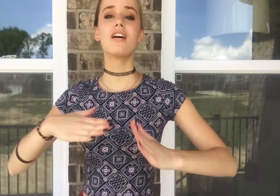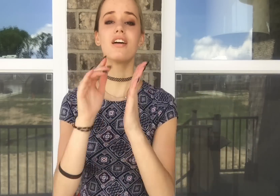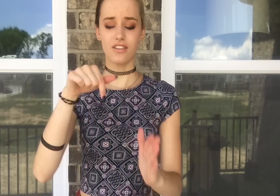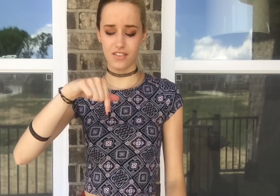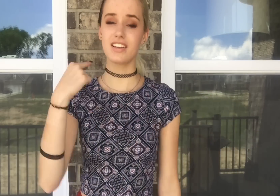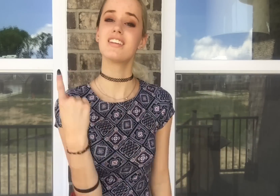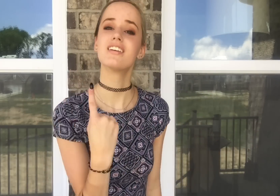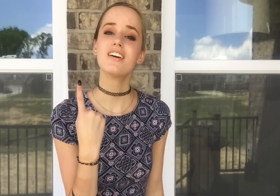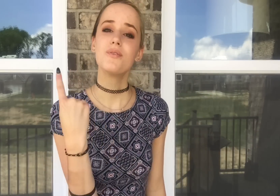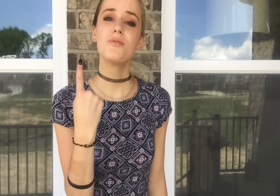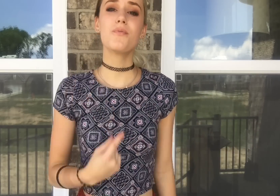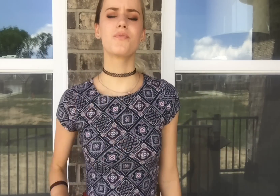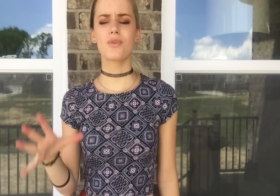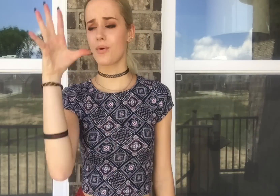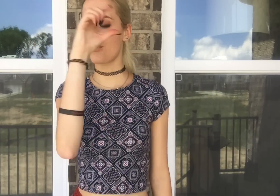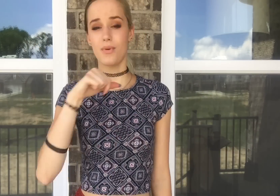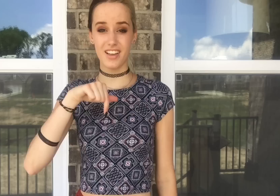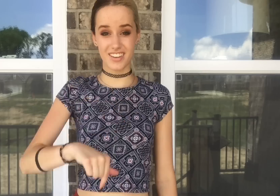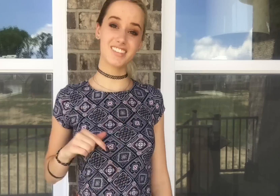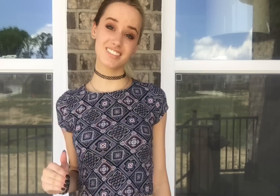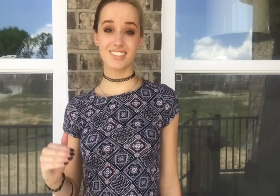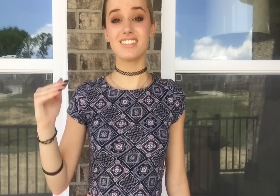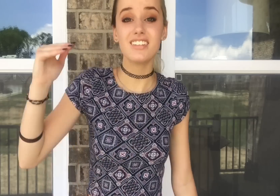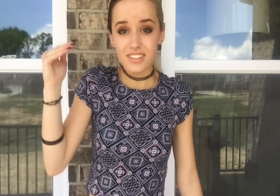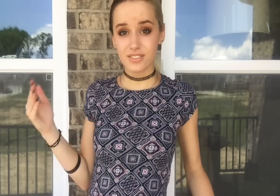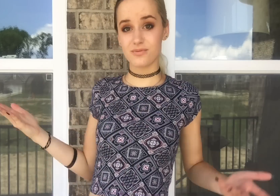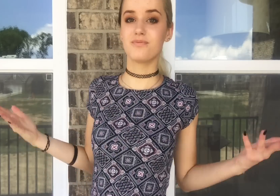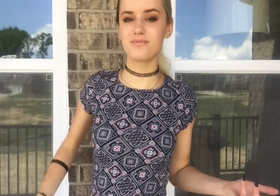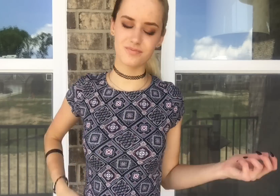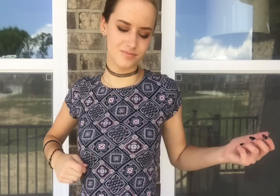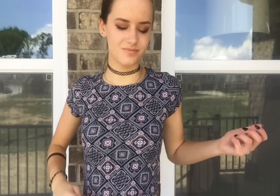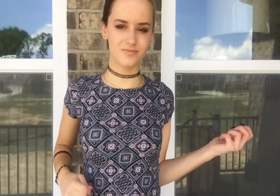To face this on my own, well I guess this is growing up